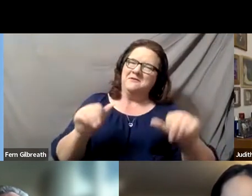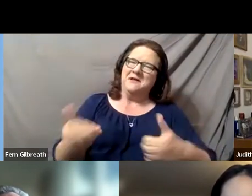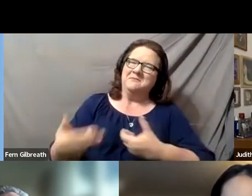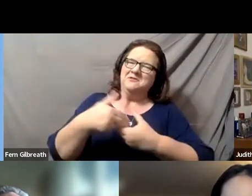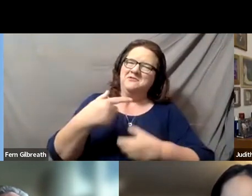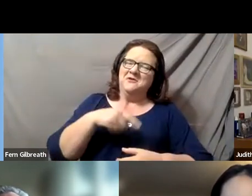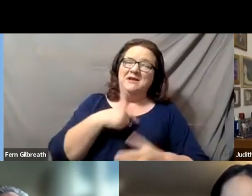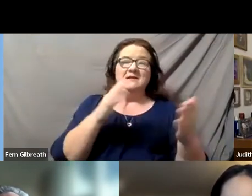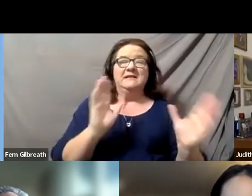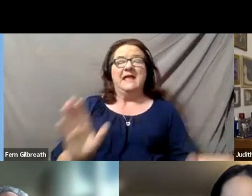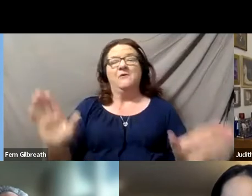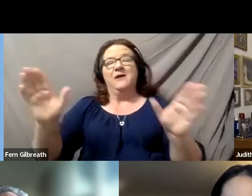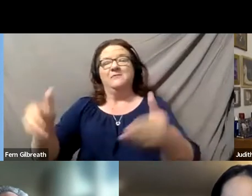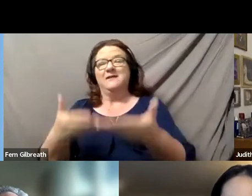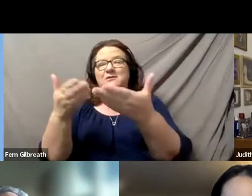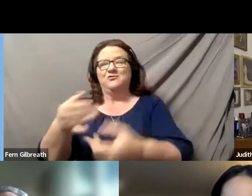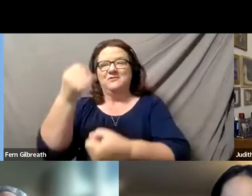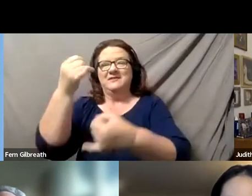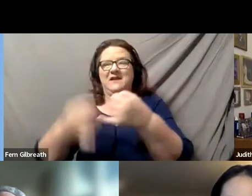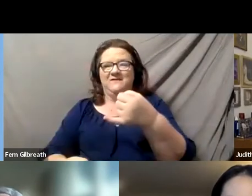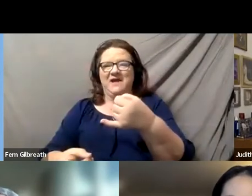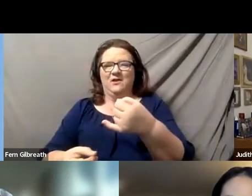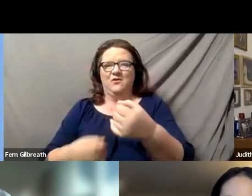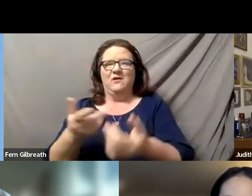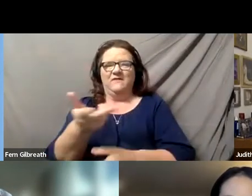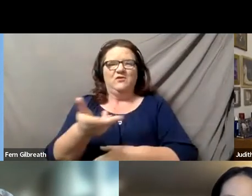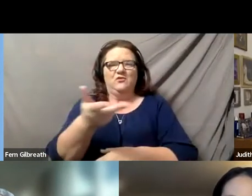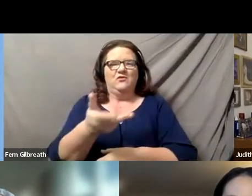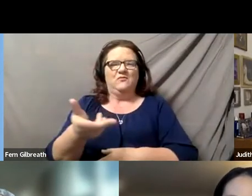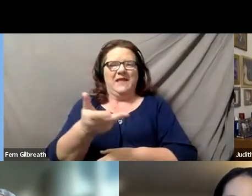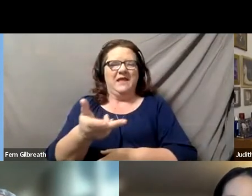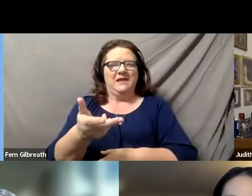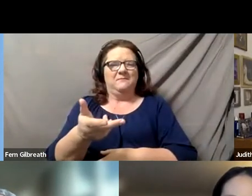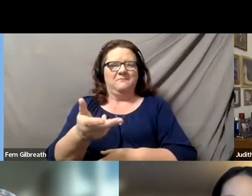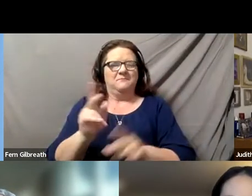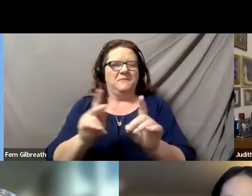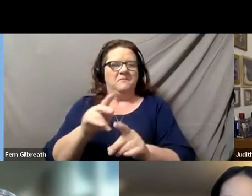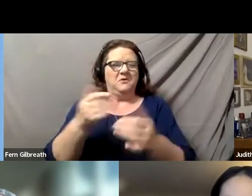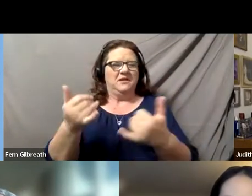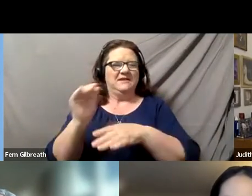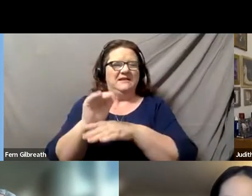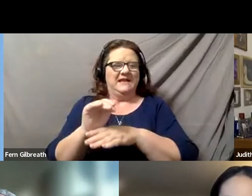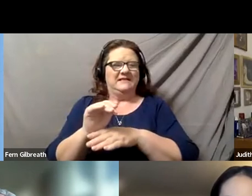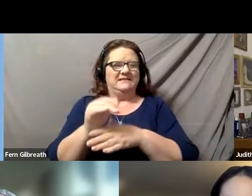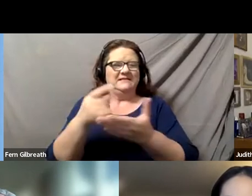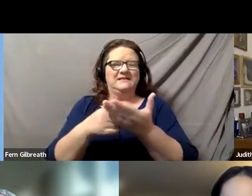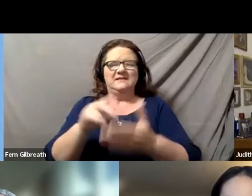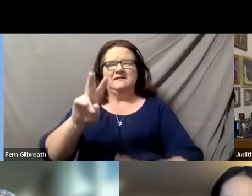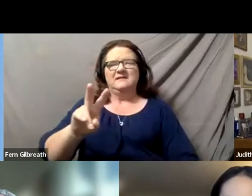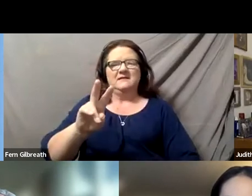Let me now introduce our final of the three participants in tonight’s discussion. I’d like to introduce you to Vivian Haun.